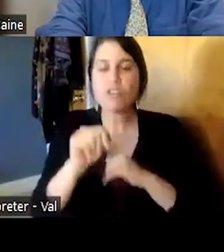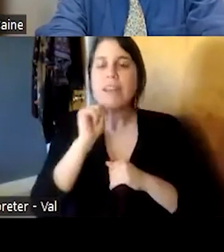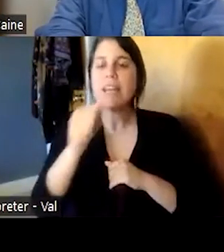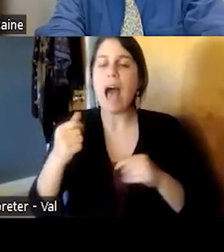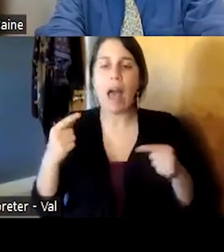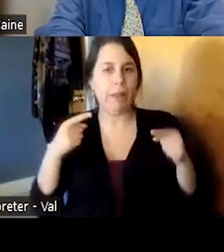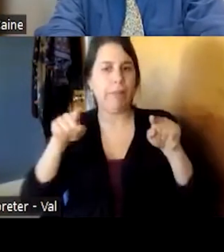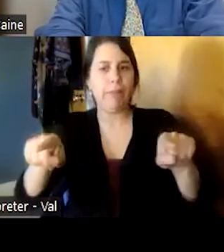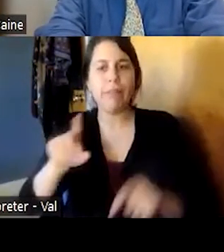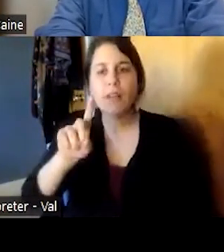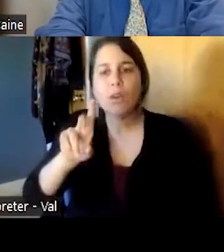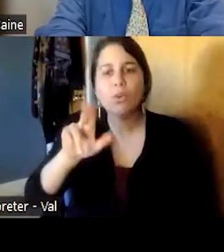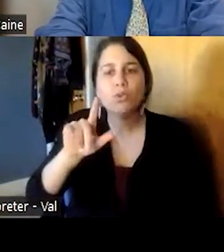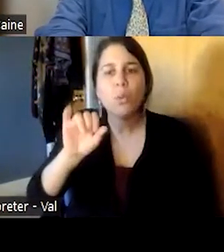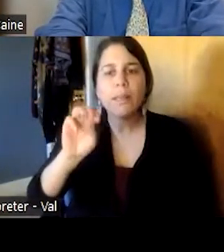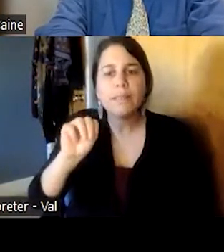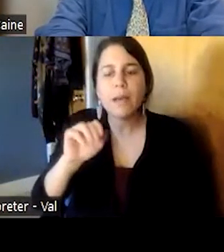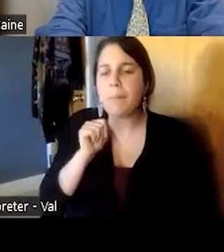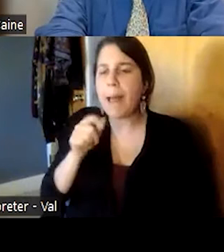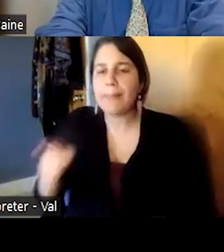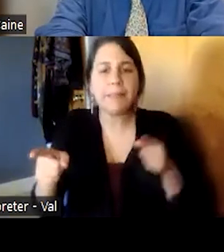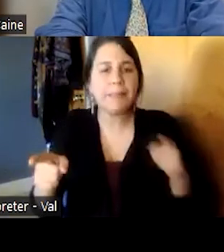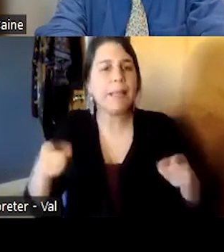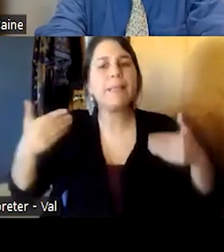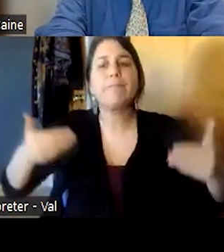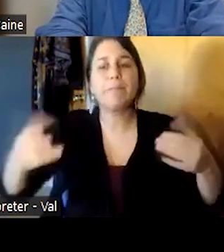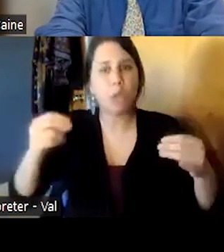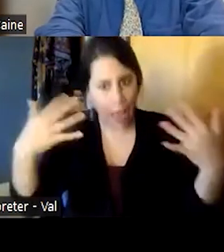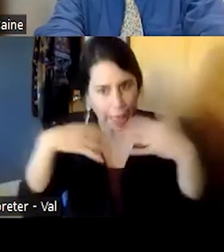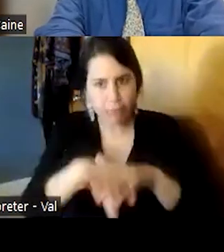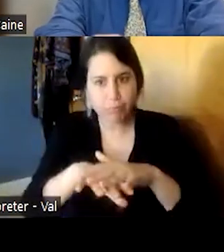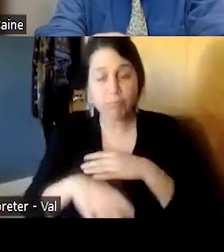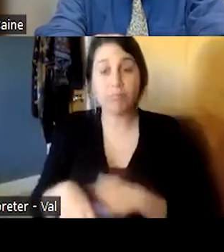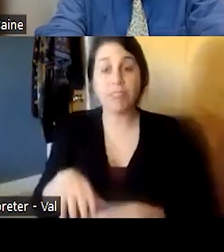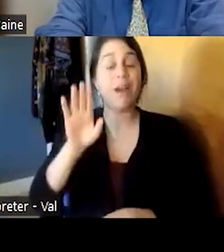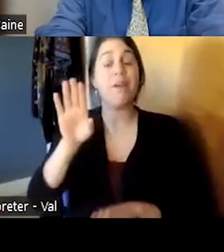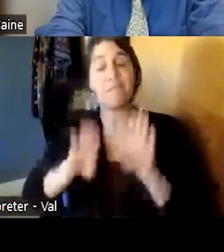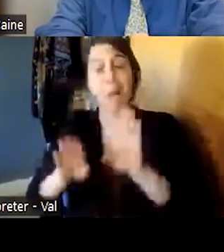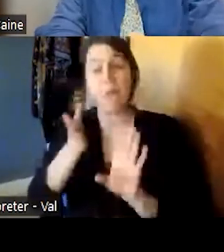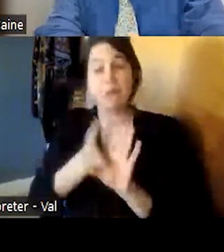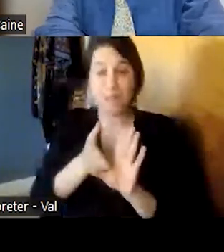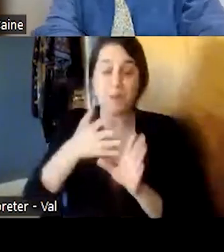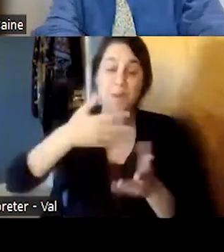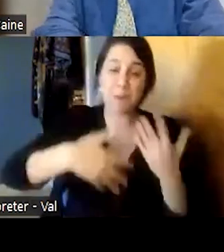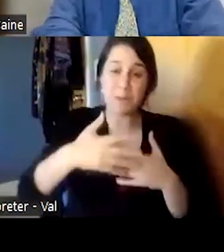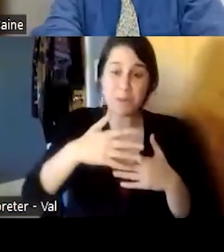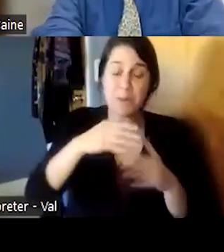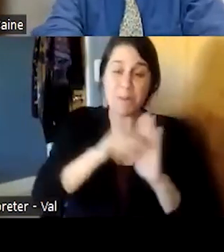one of the key themes of the biopsychosocial model that he wrote about in 1977 and in the 1960s he